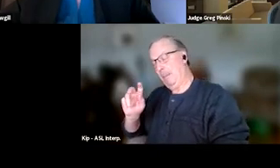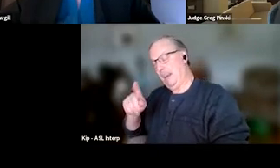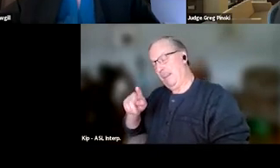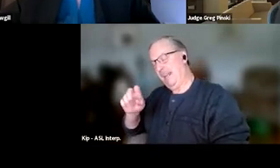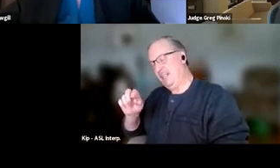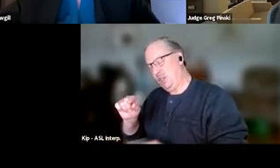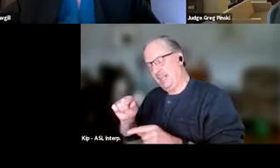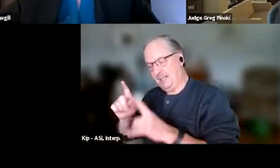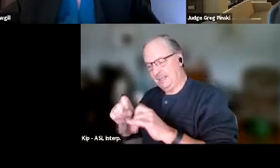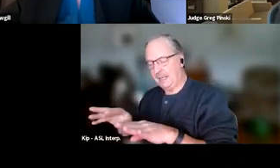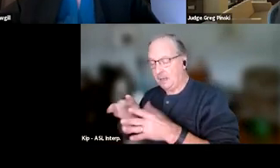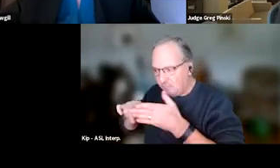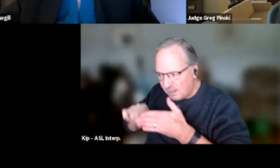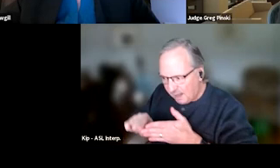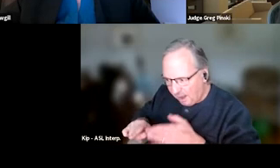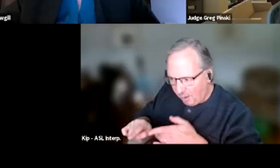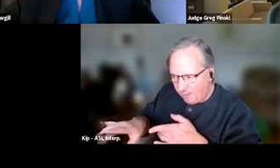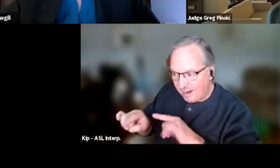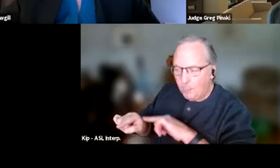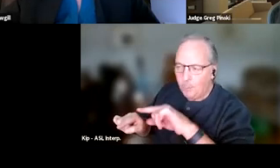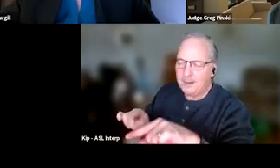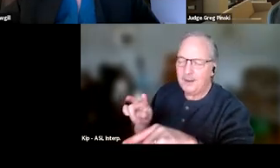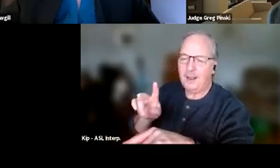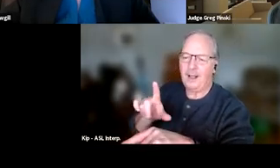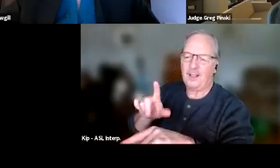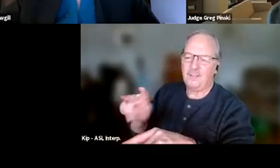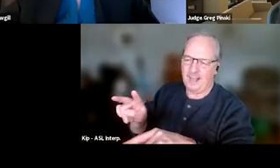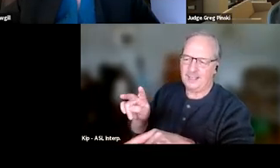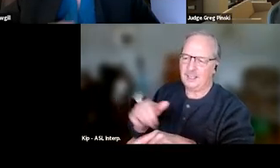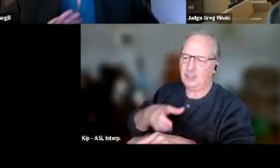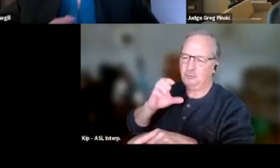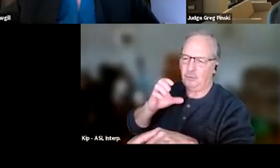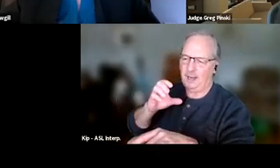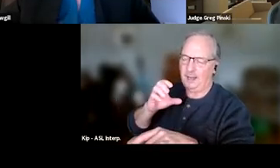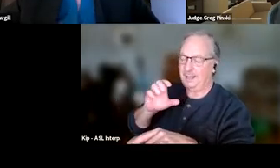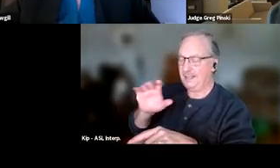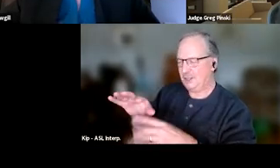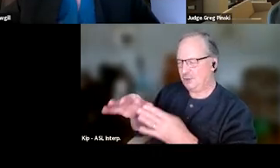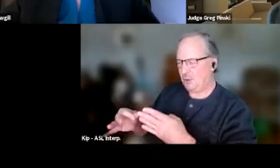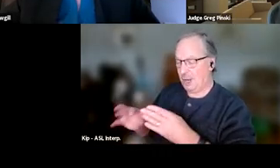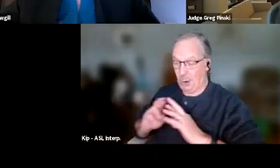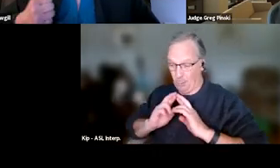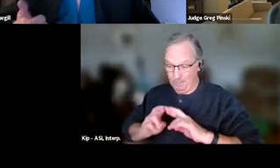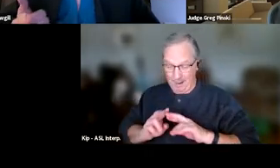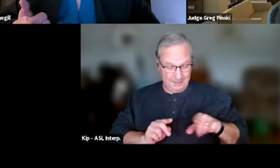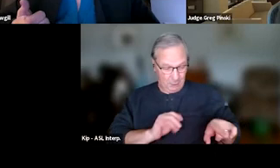we found out that Johnny went to Vegas, and drank the whole weekend, and that was his choice. Our responses are gonna be totally different. In same phase,